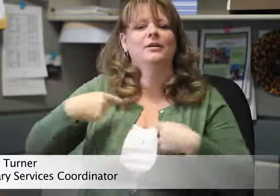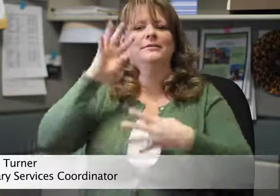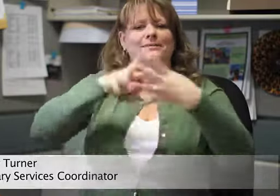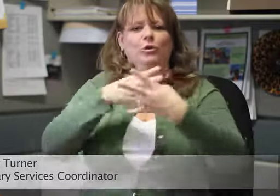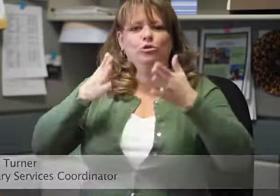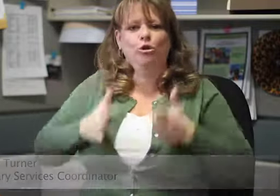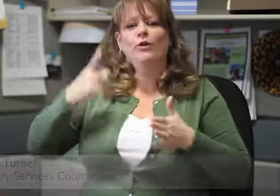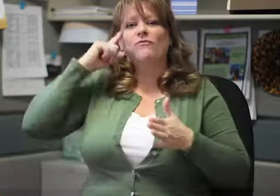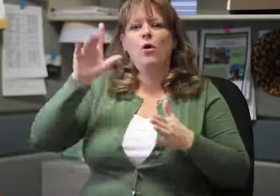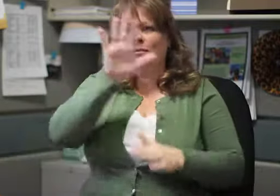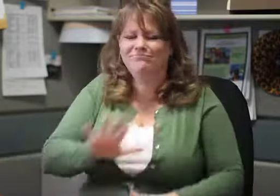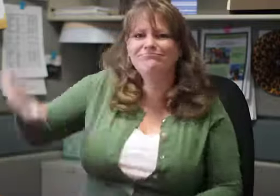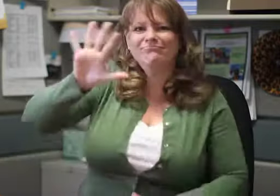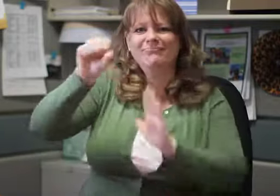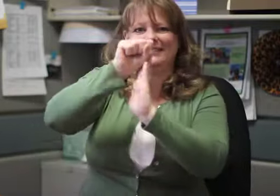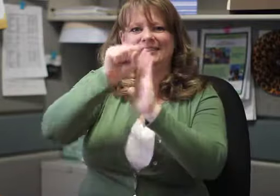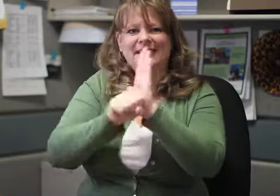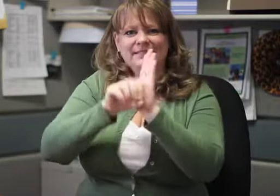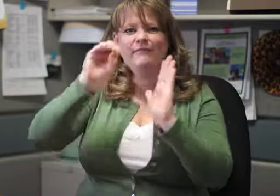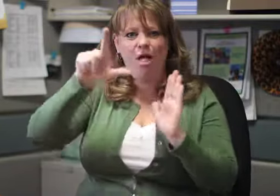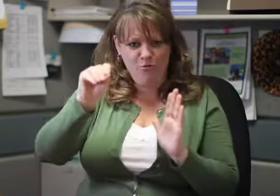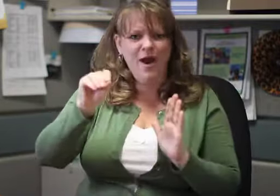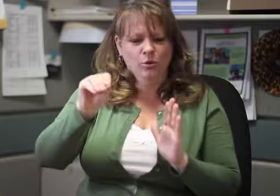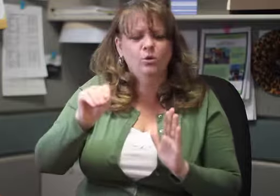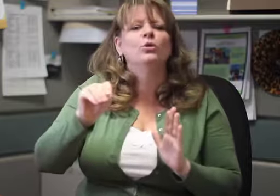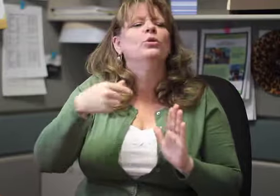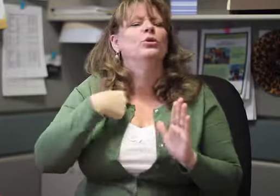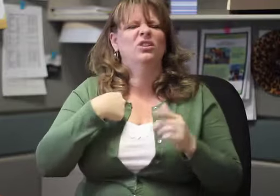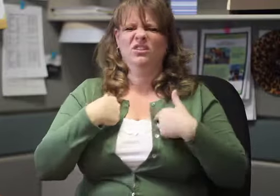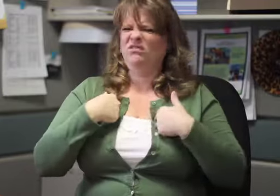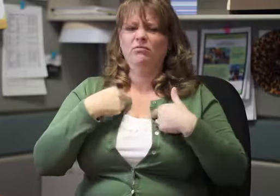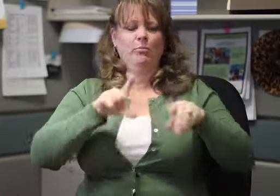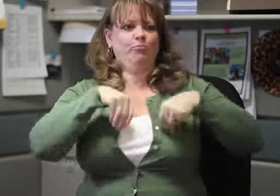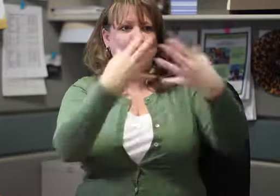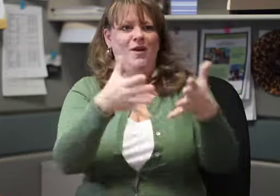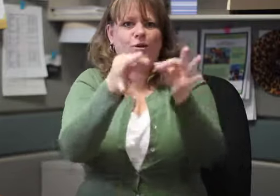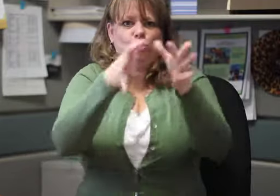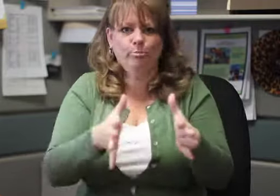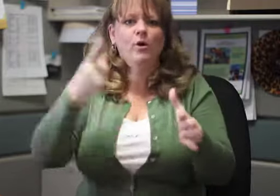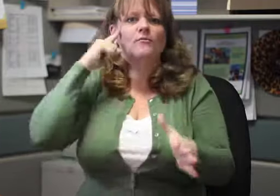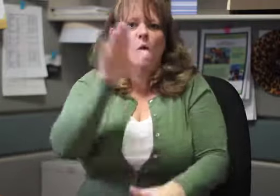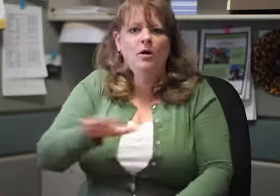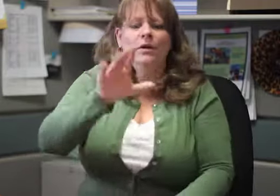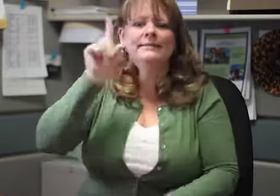Hello, I work at the Colorado Commission for the Deaf and Hard of Hearing. I am responsible for the scheduling